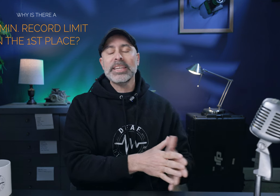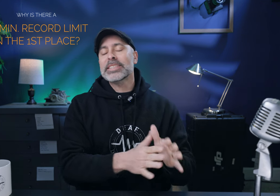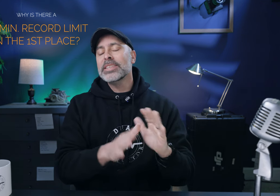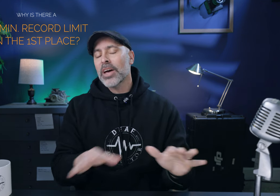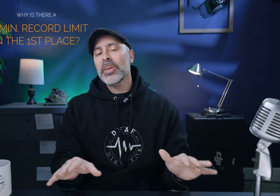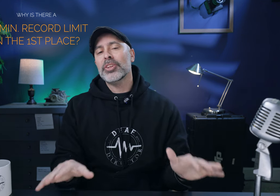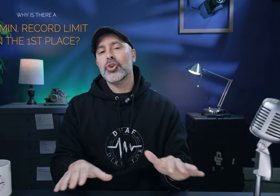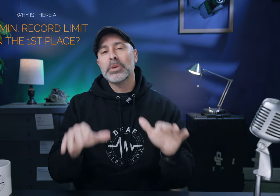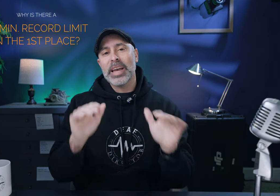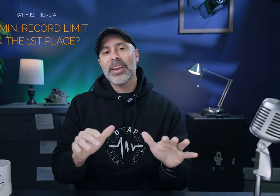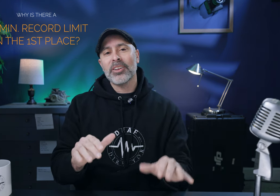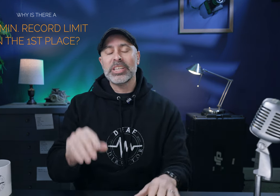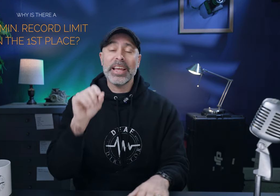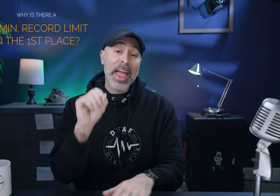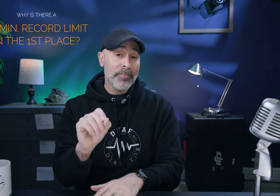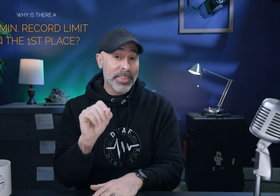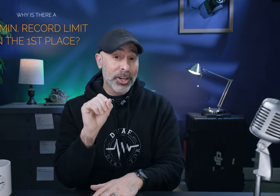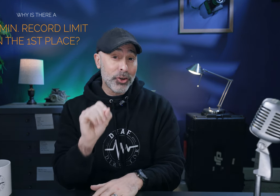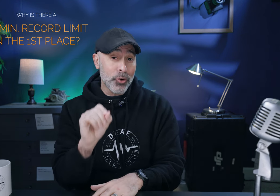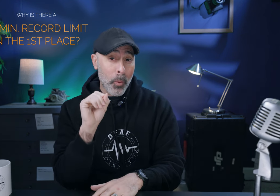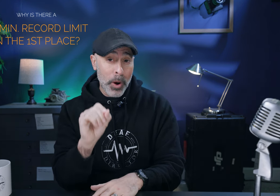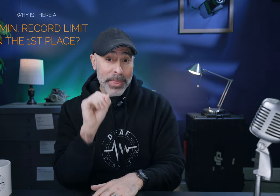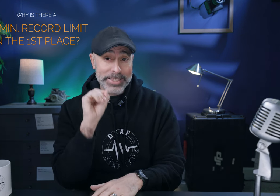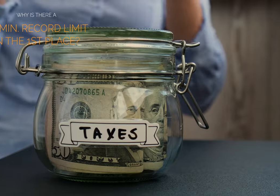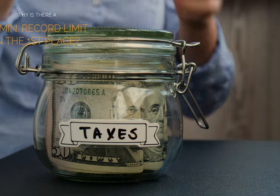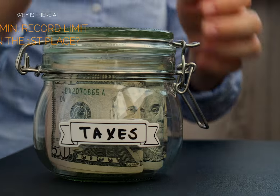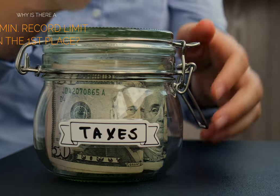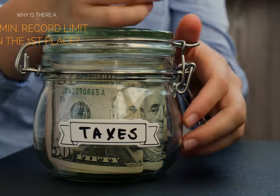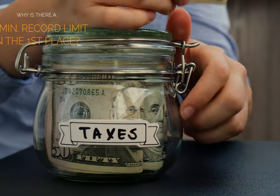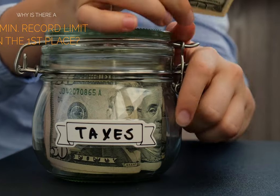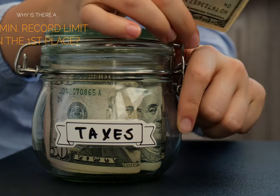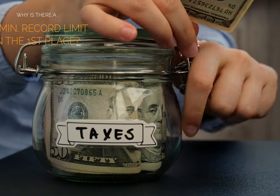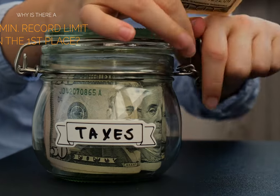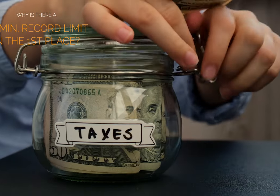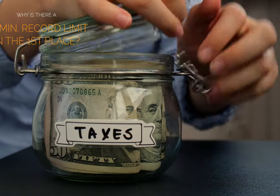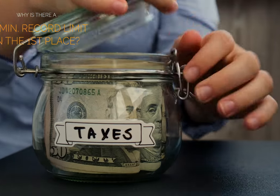actually has nothing to do with technology and everything to do with tax laws you see it used